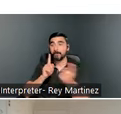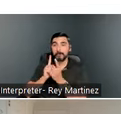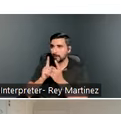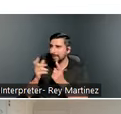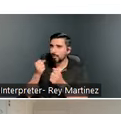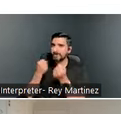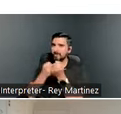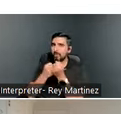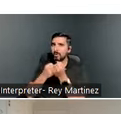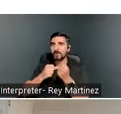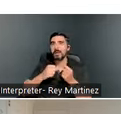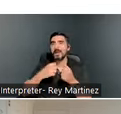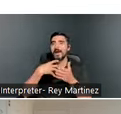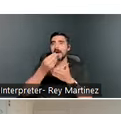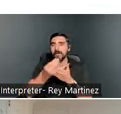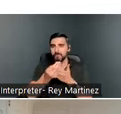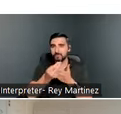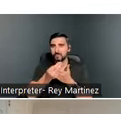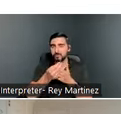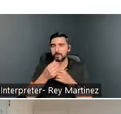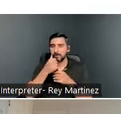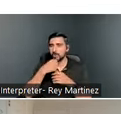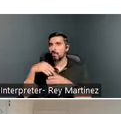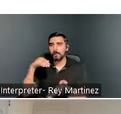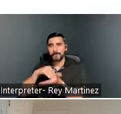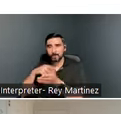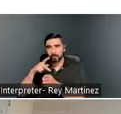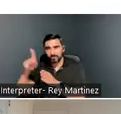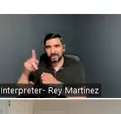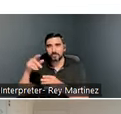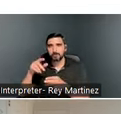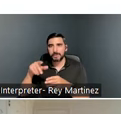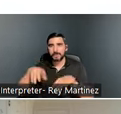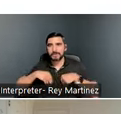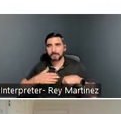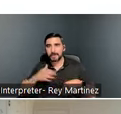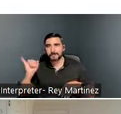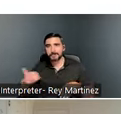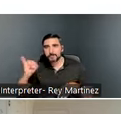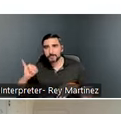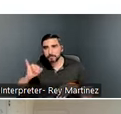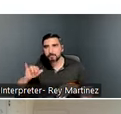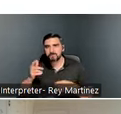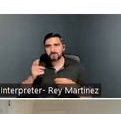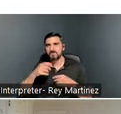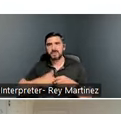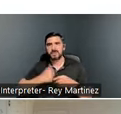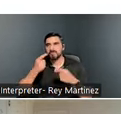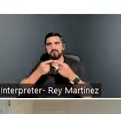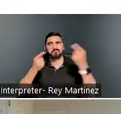a medical professional who takes my insurance and is across the city,” or something. Our Resource